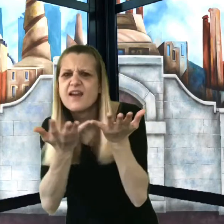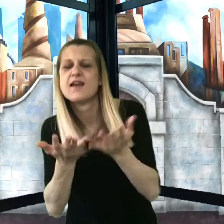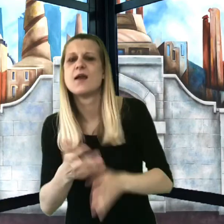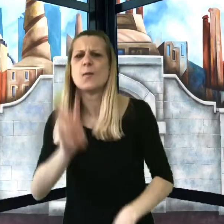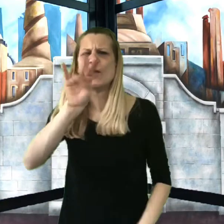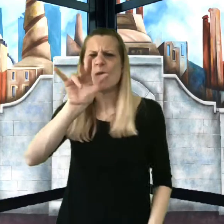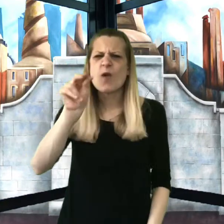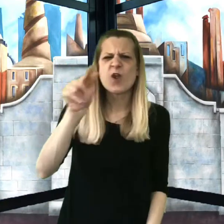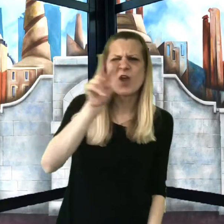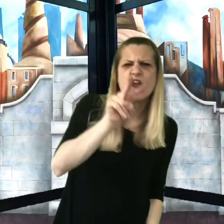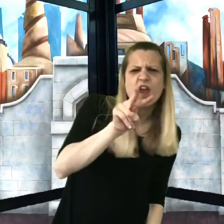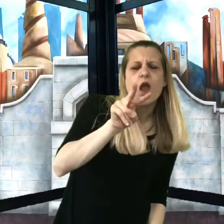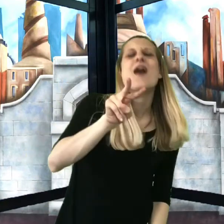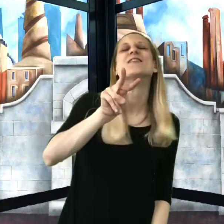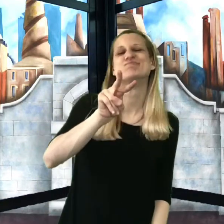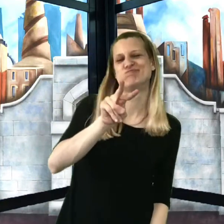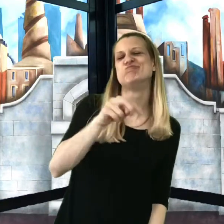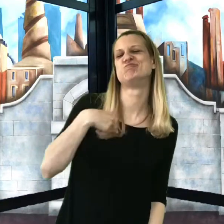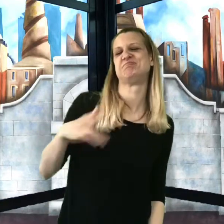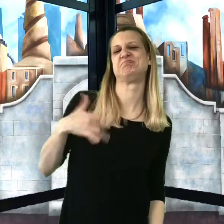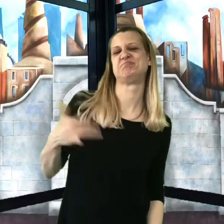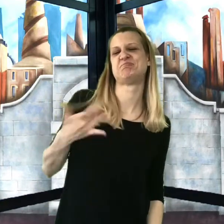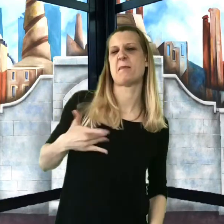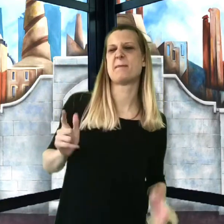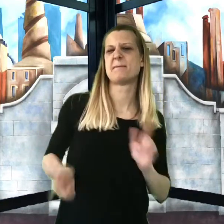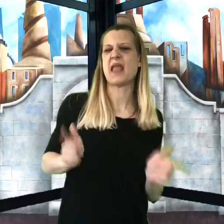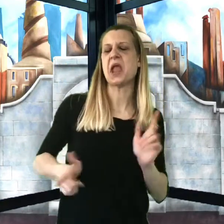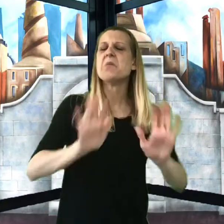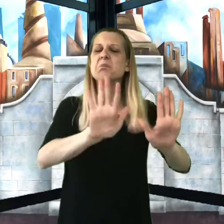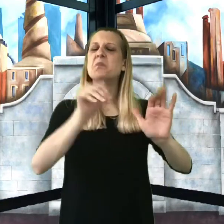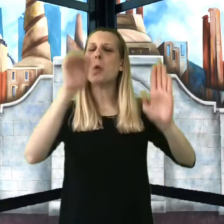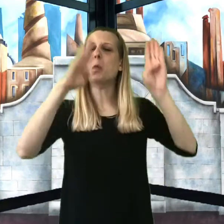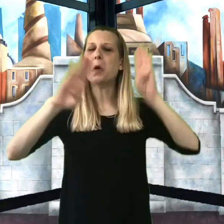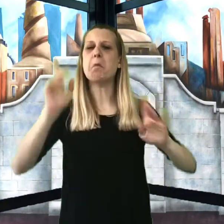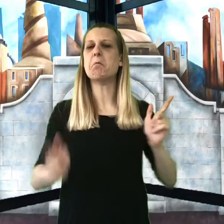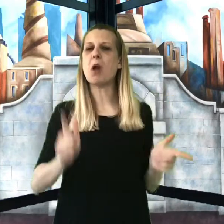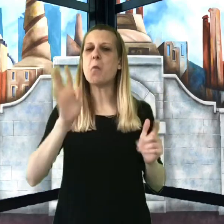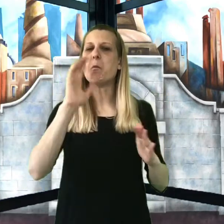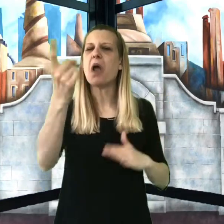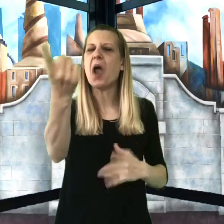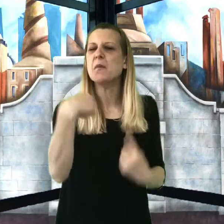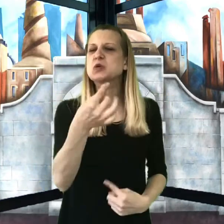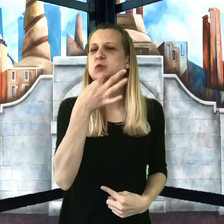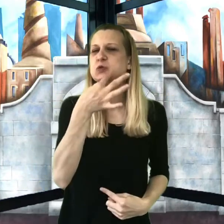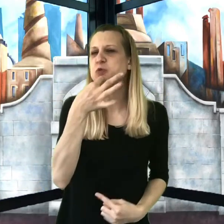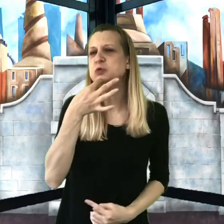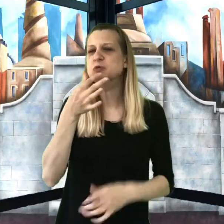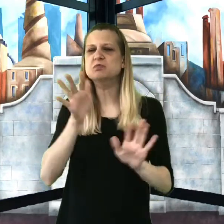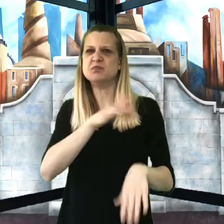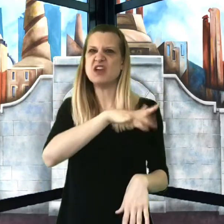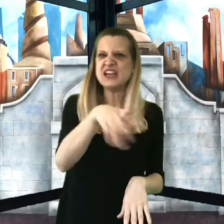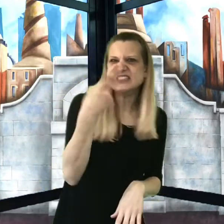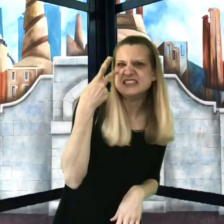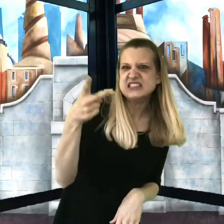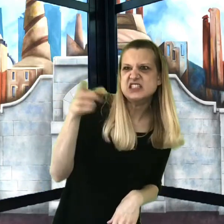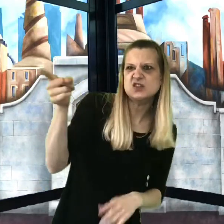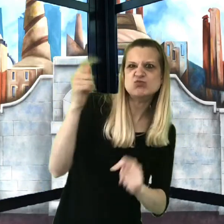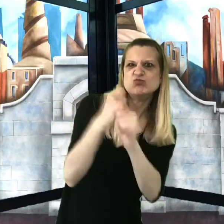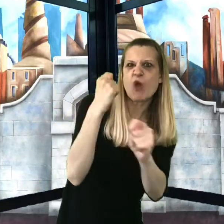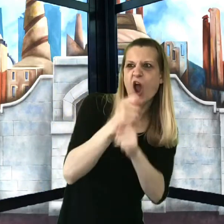"I expect it’s Mike Teavee," Mr. Wonka said. "But he’ll be coming along soon. Do you see the trucks?"